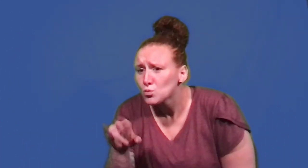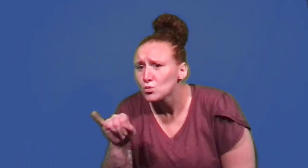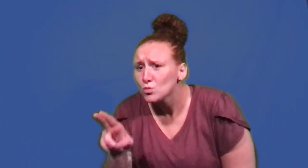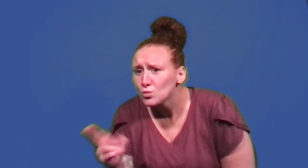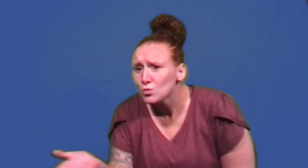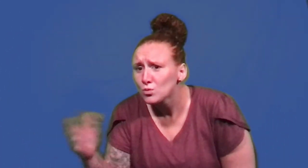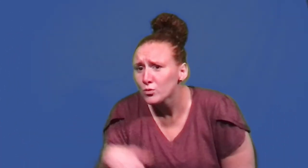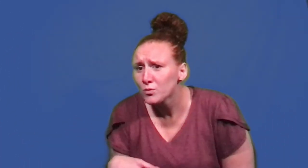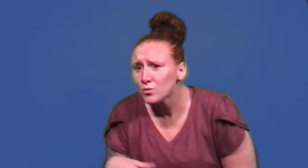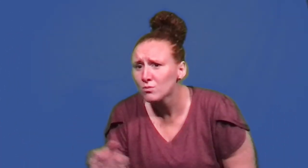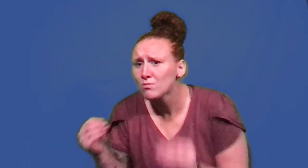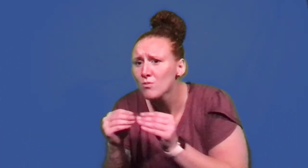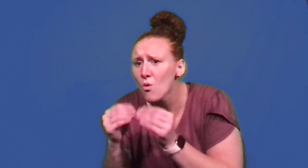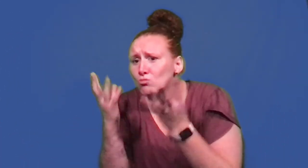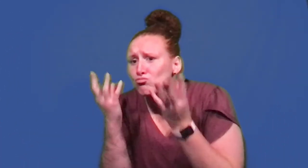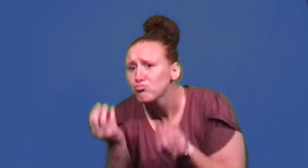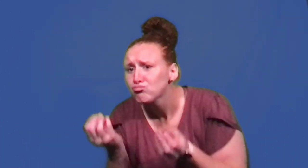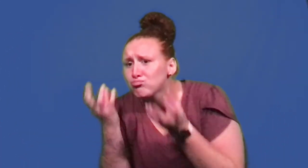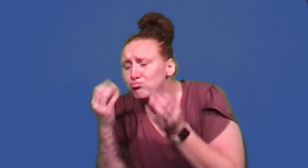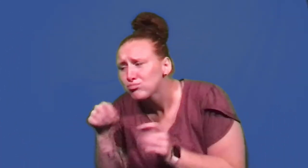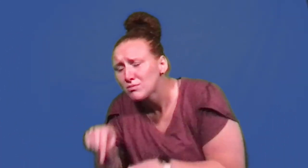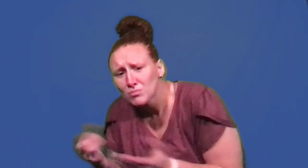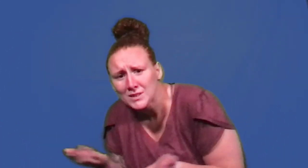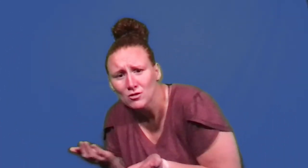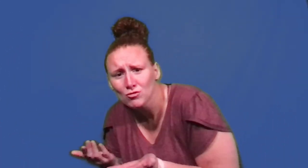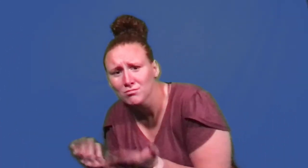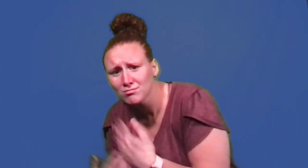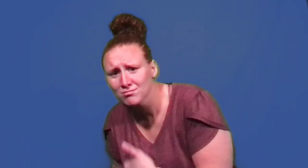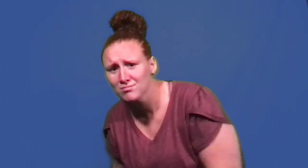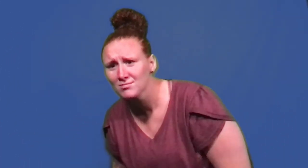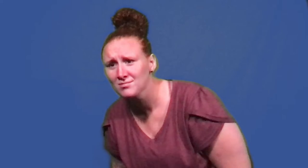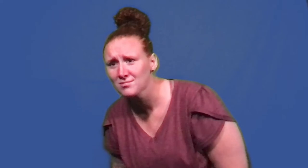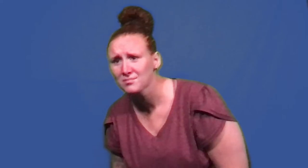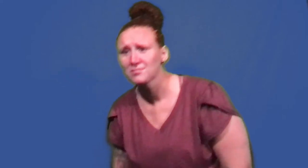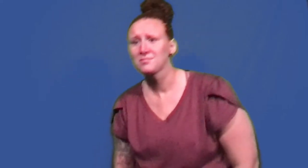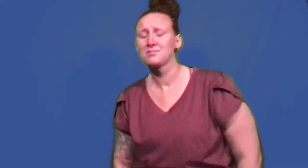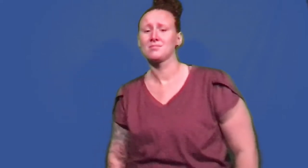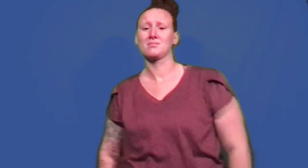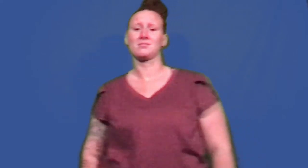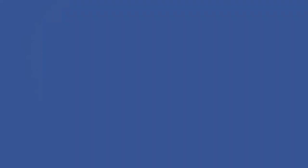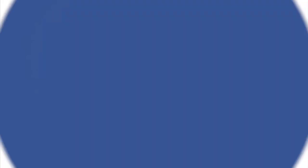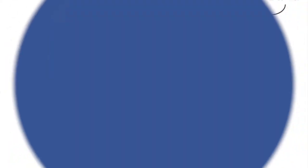Come on Juju. It will be safer down here.